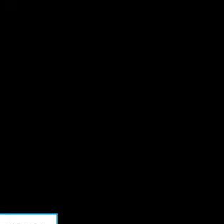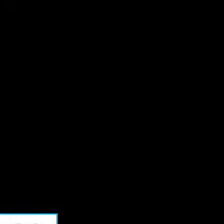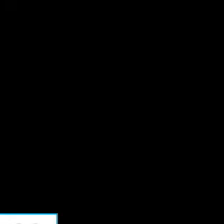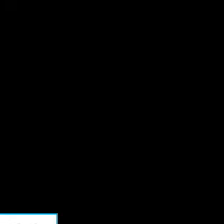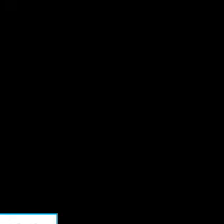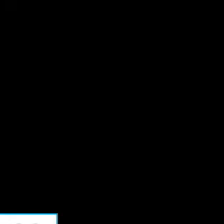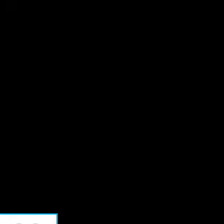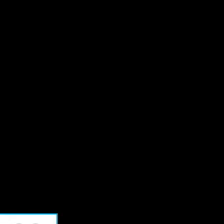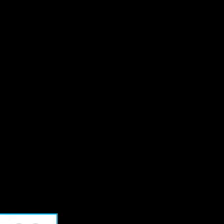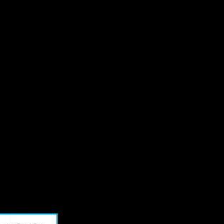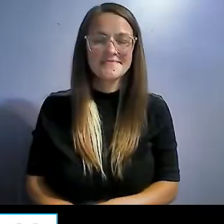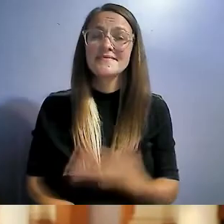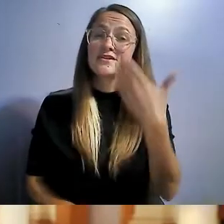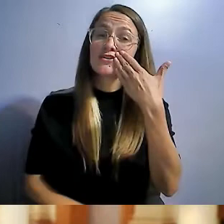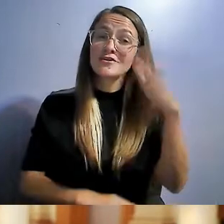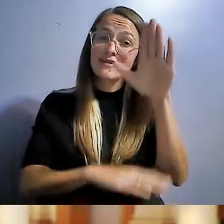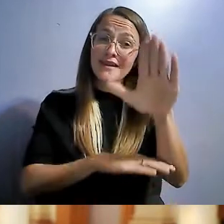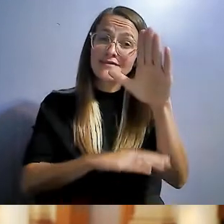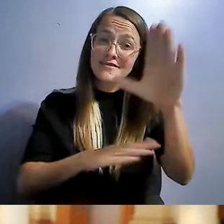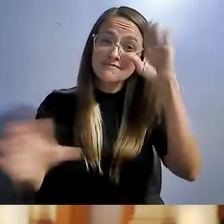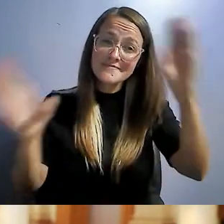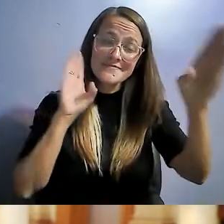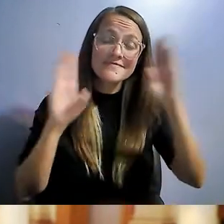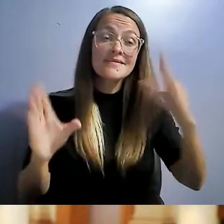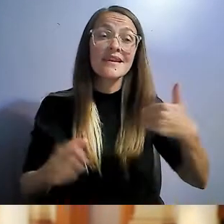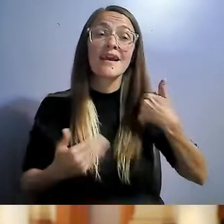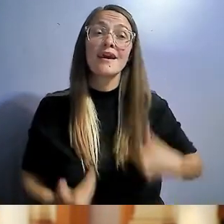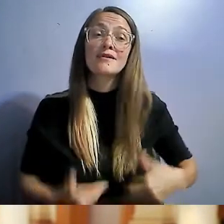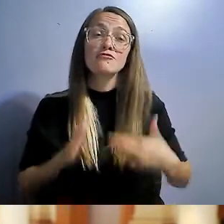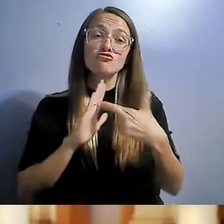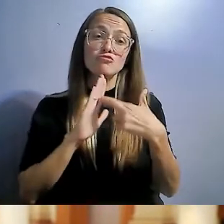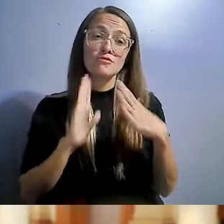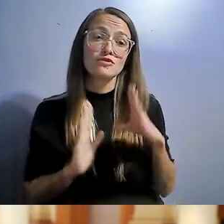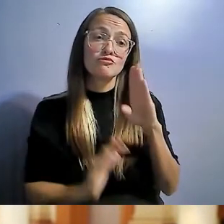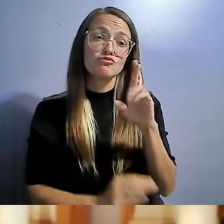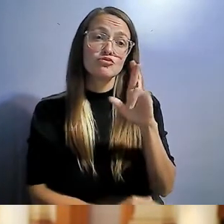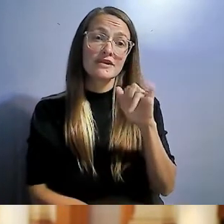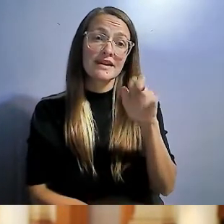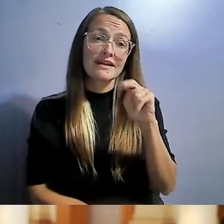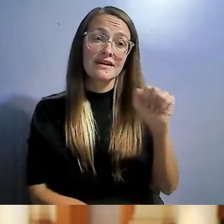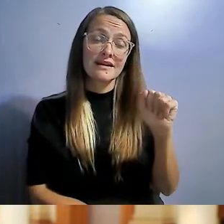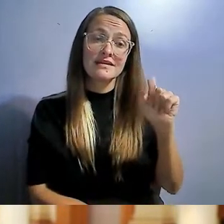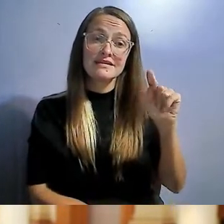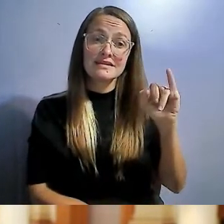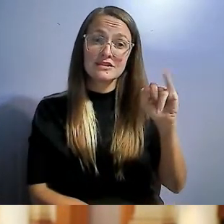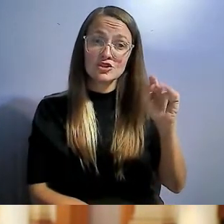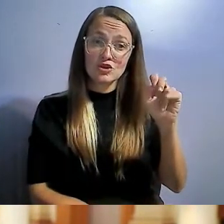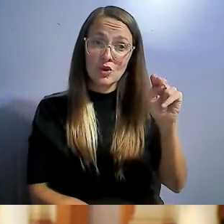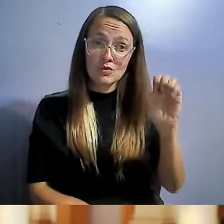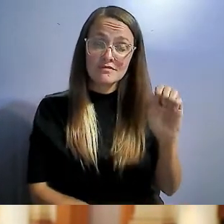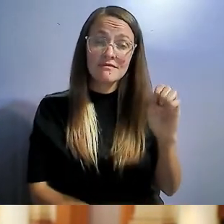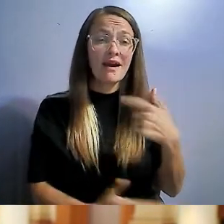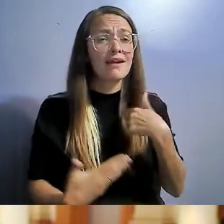Good evening, everyone I am representative Brianna Titone. I want to thank everyone for bestowing this honor to me